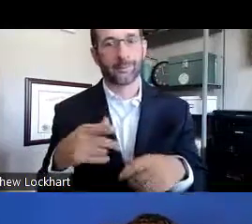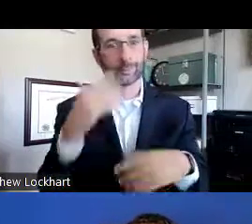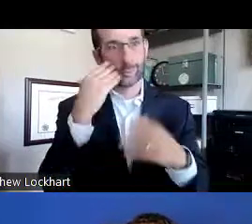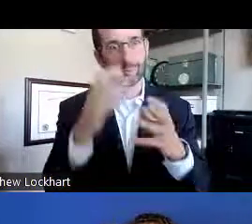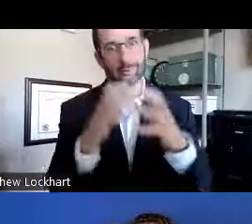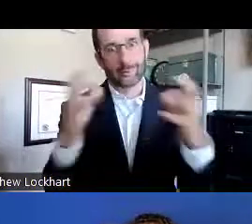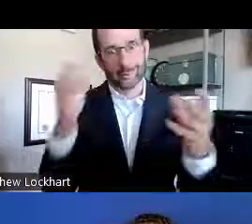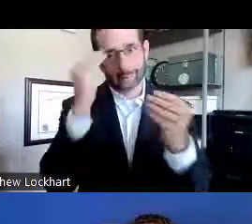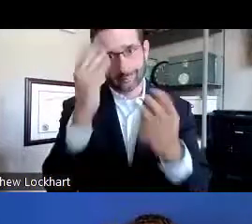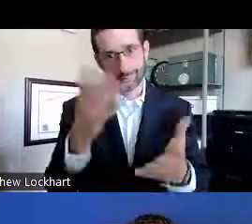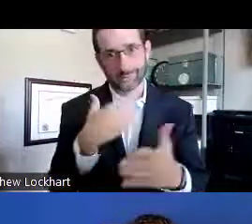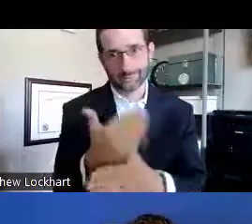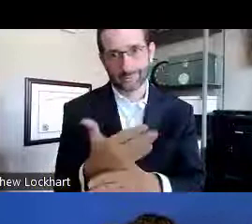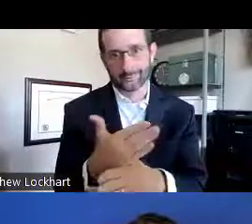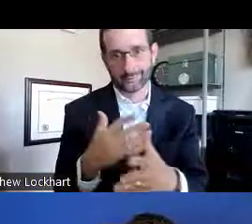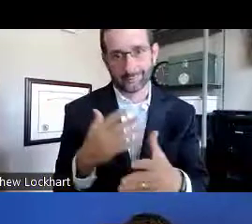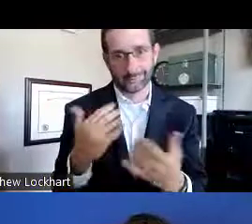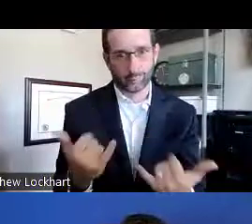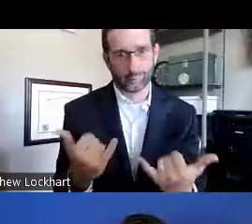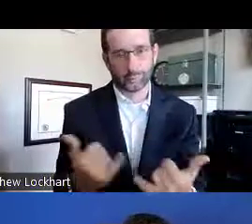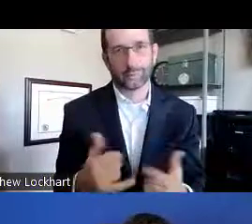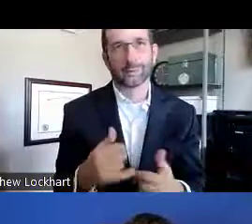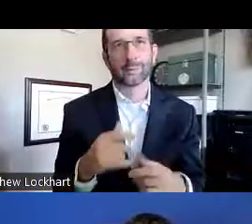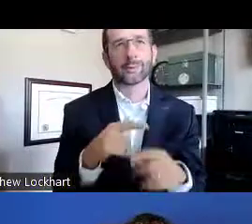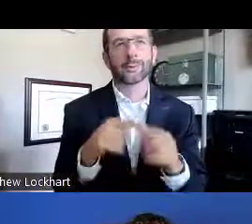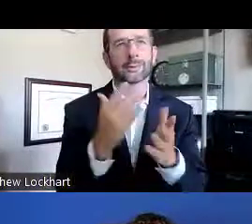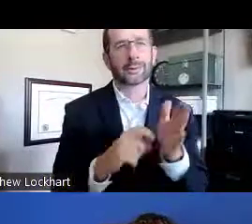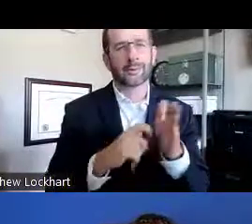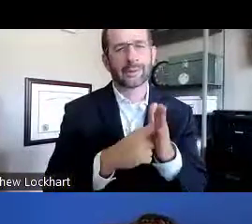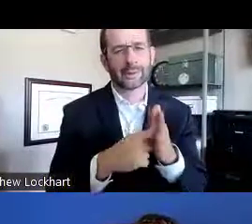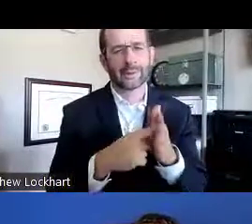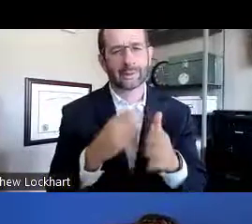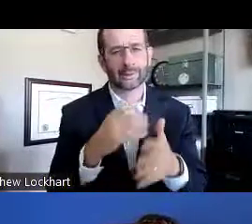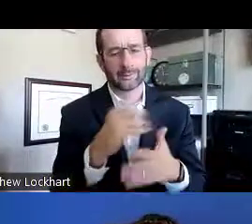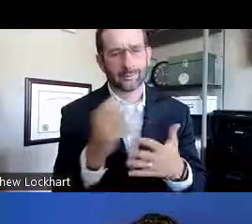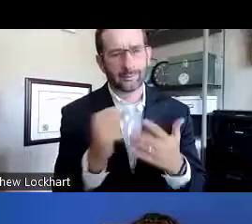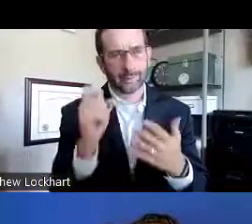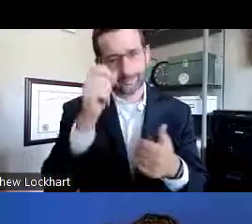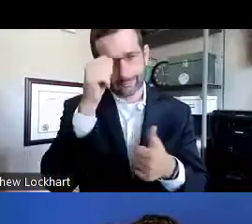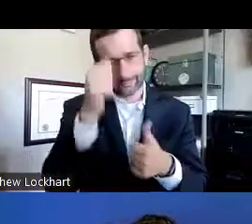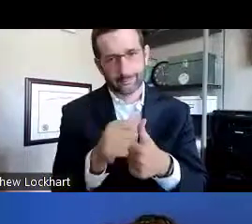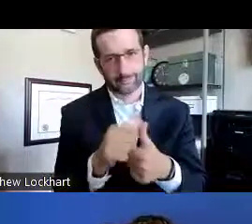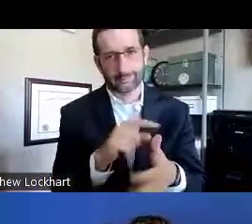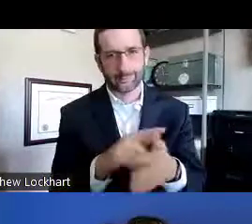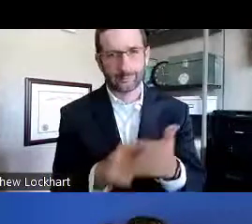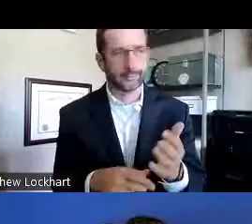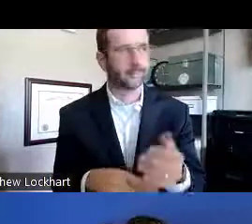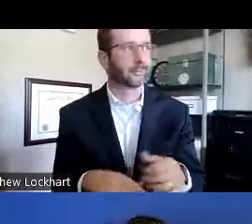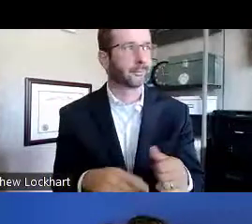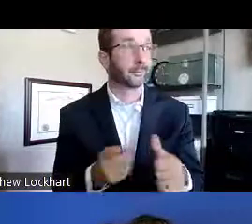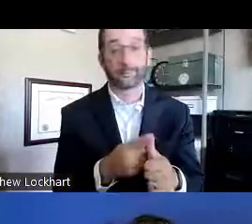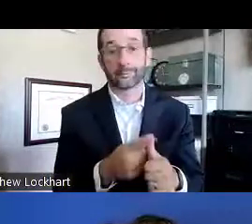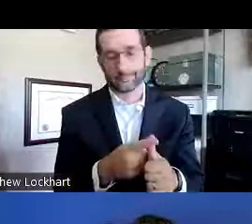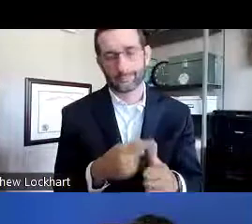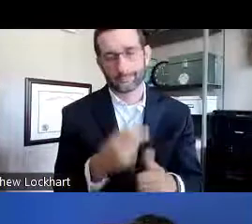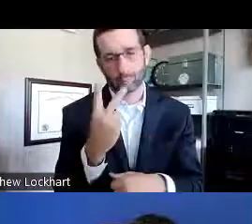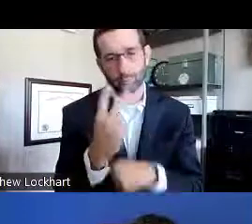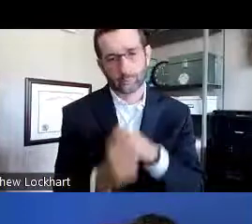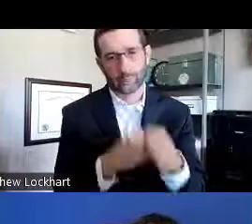Before we wrap up, I know that was a lot of information that has been shared today. Some key takeaways that everyone should remember: